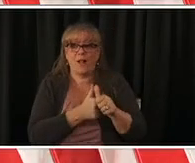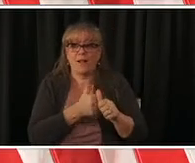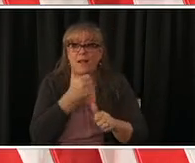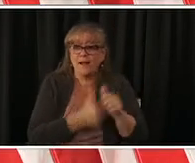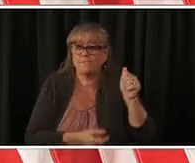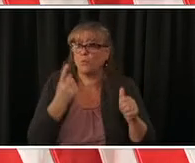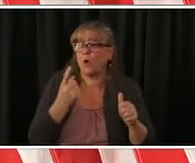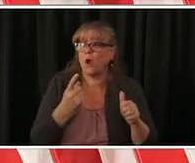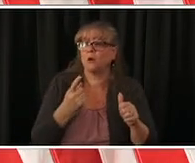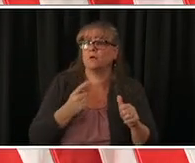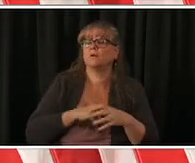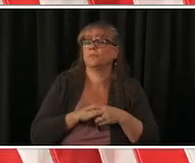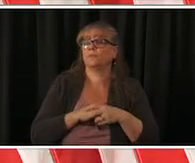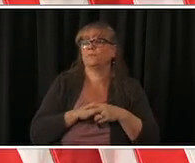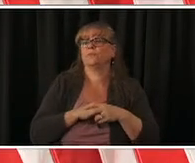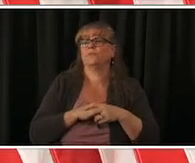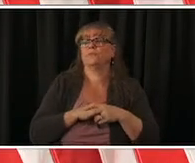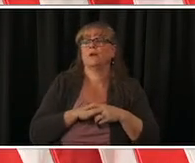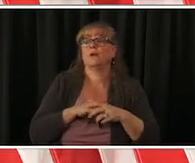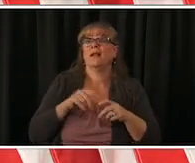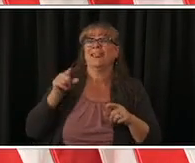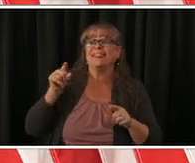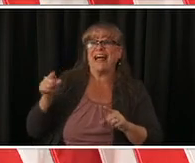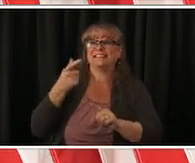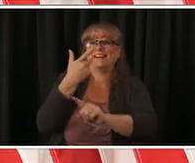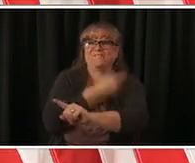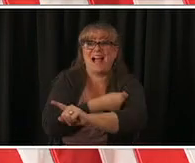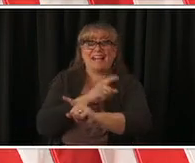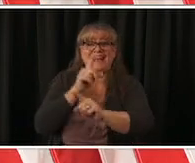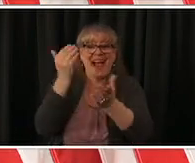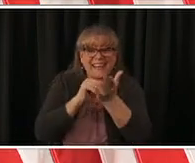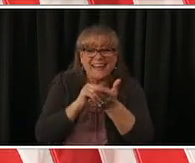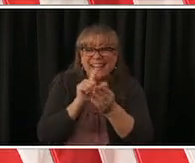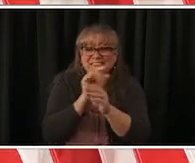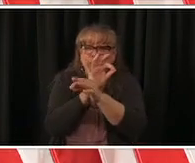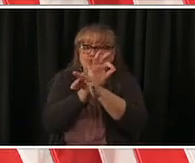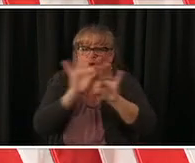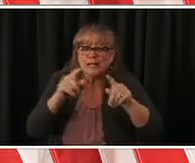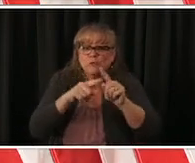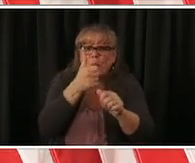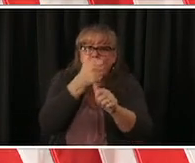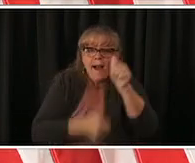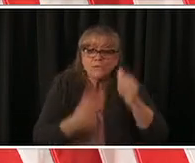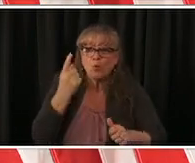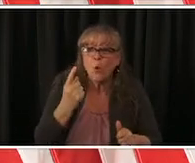but it's important that especially for those who are not yet fully vaccinated please be careful